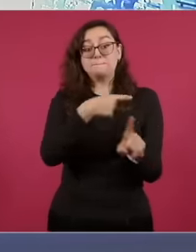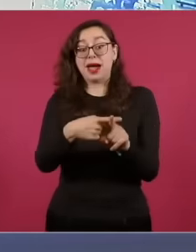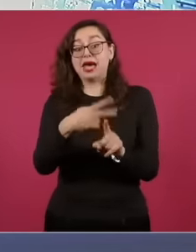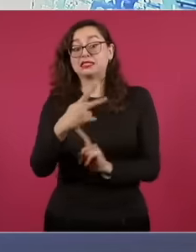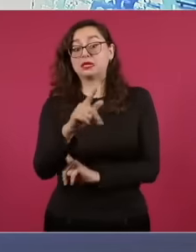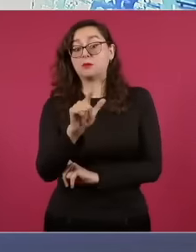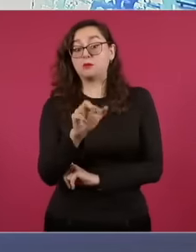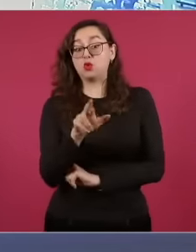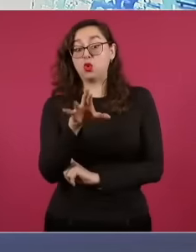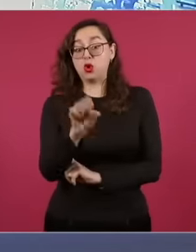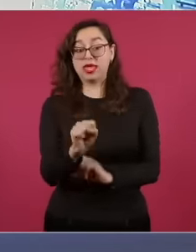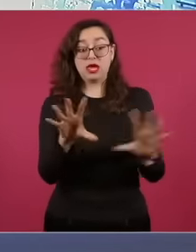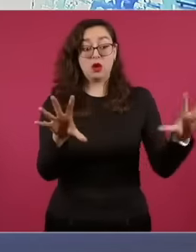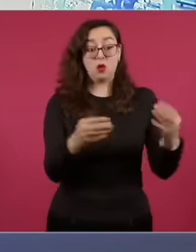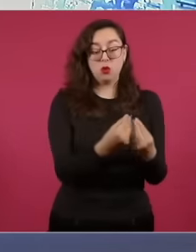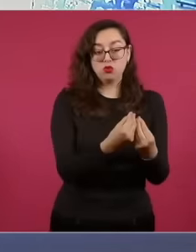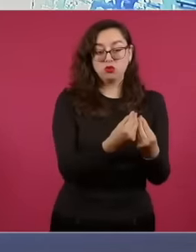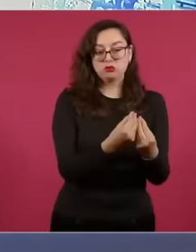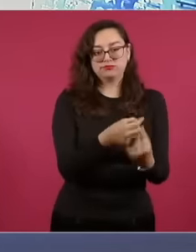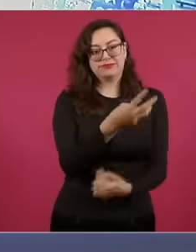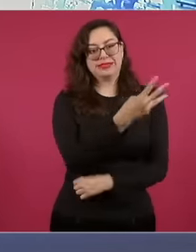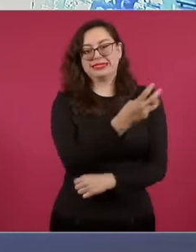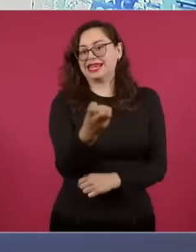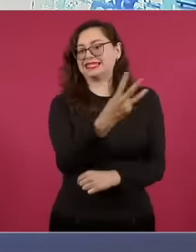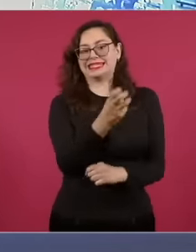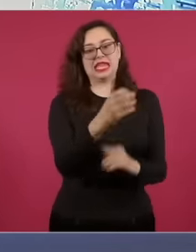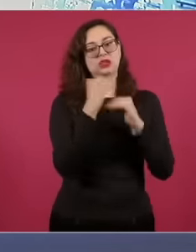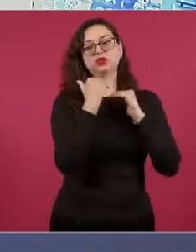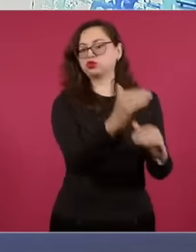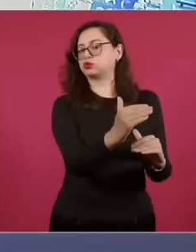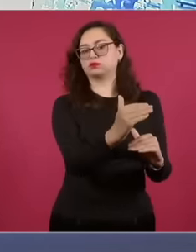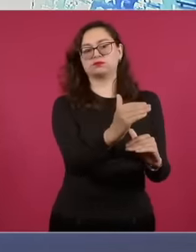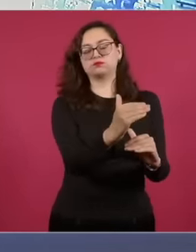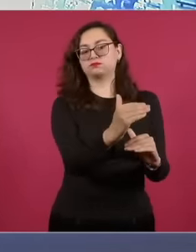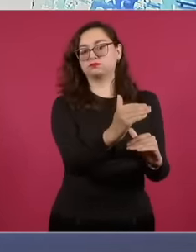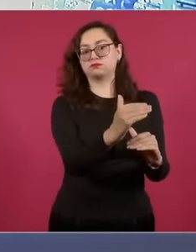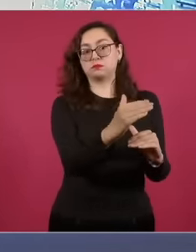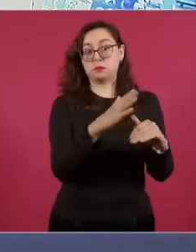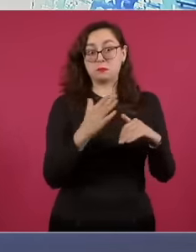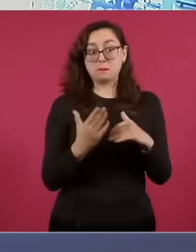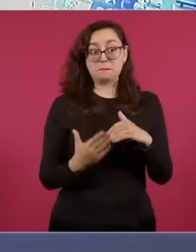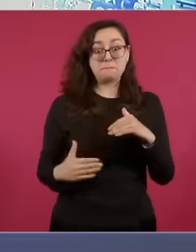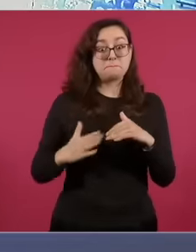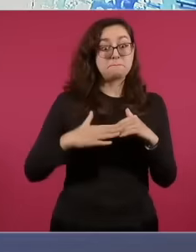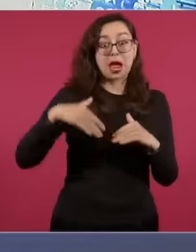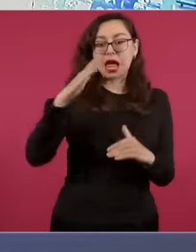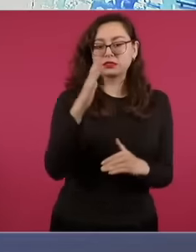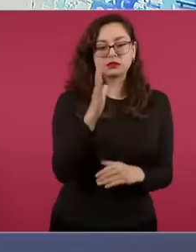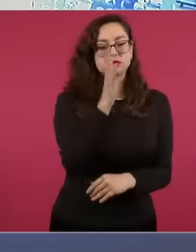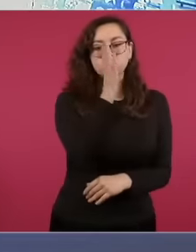proportional representation, and the second rule is that in no case may a political party have